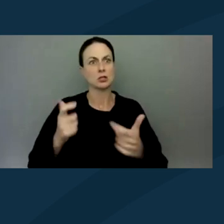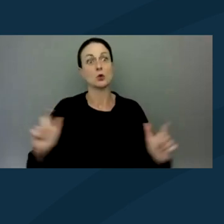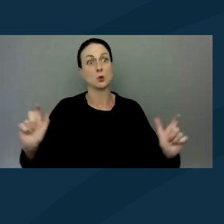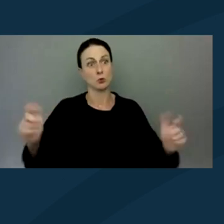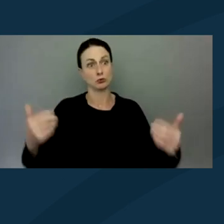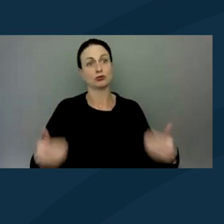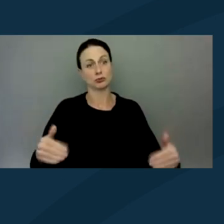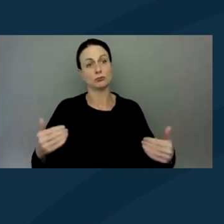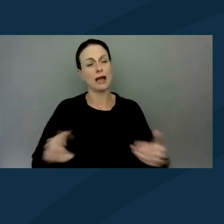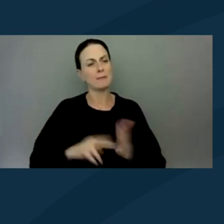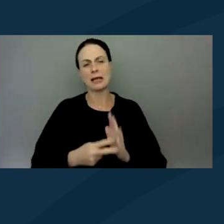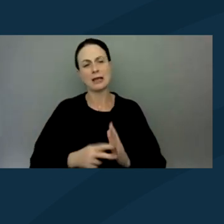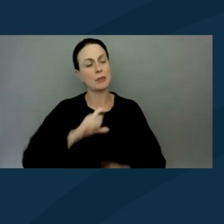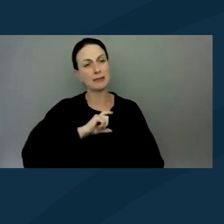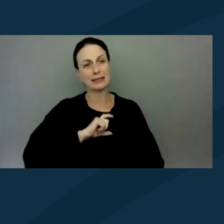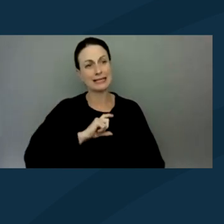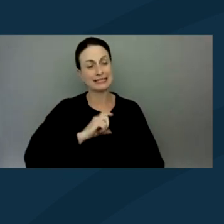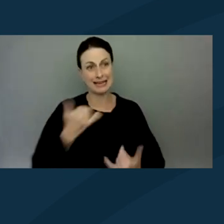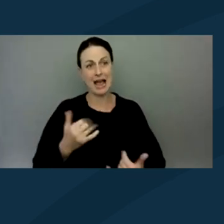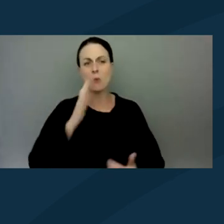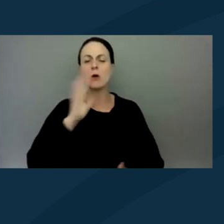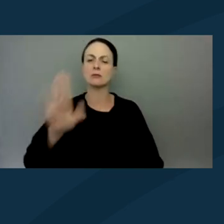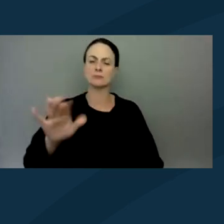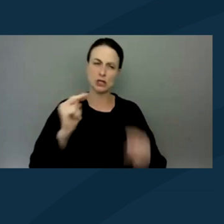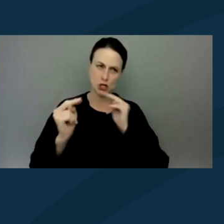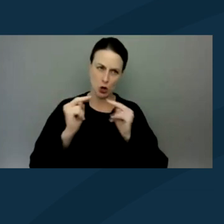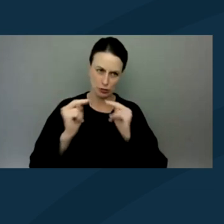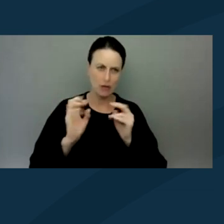I mean, even now they will negotiate, okay, how do you want to do this?